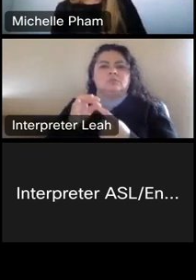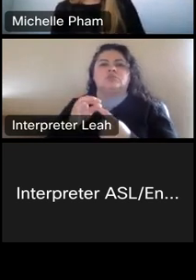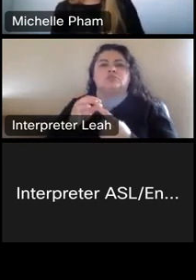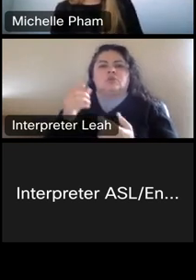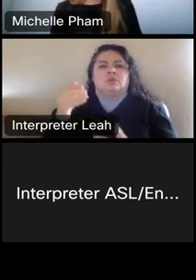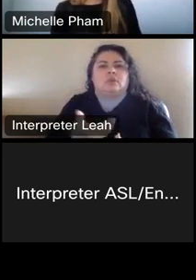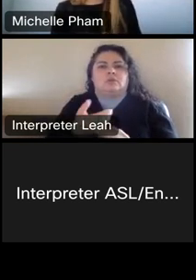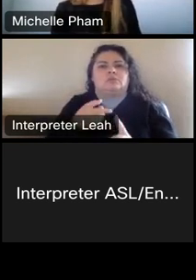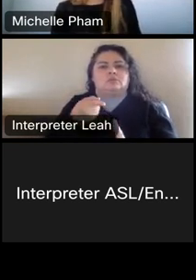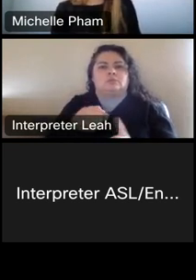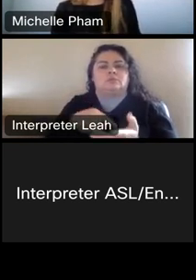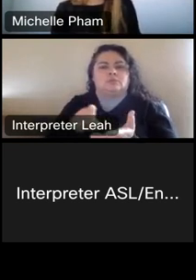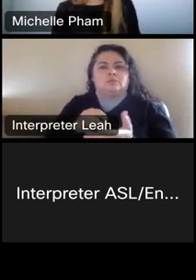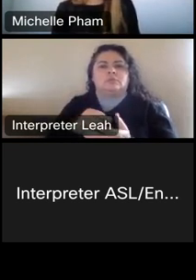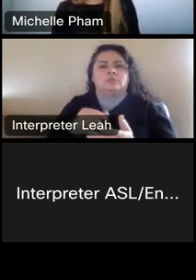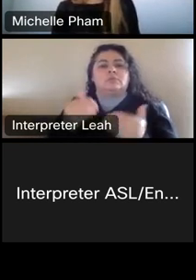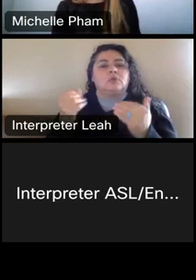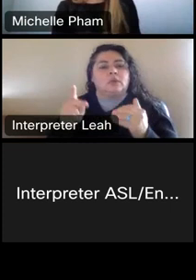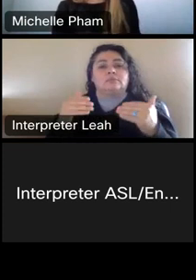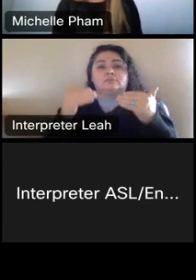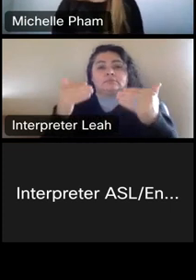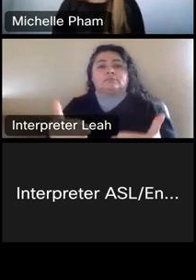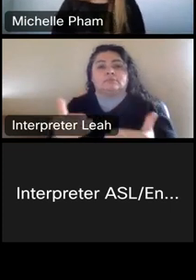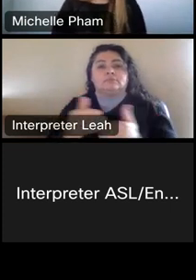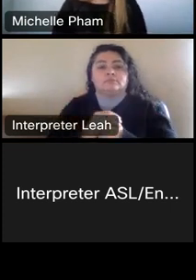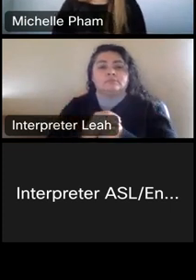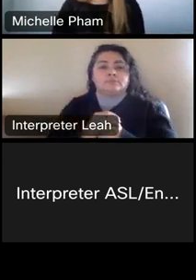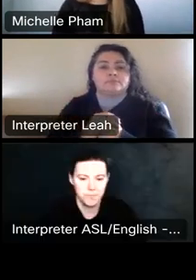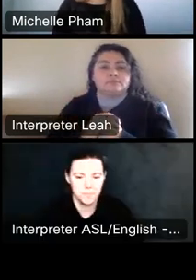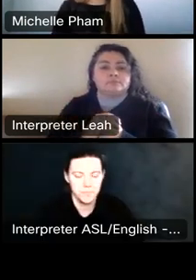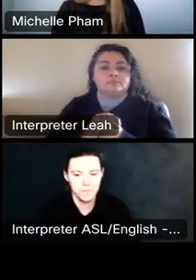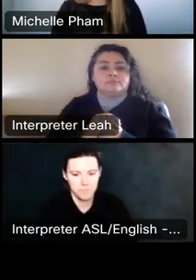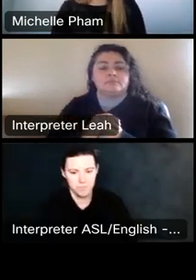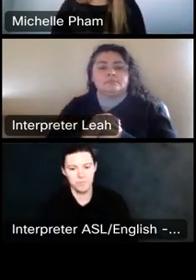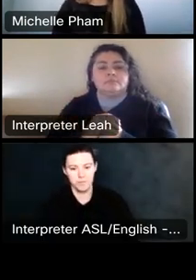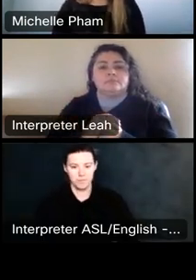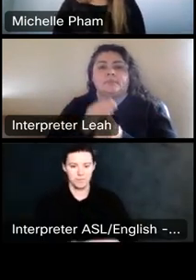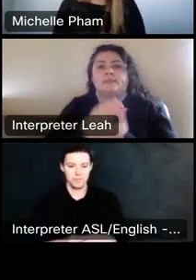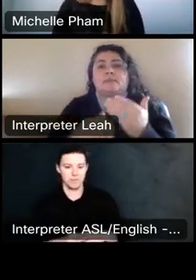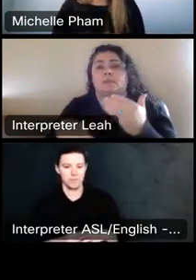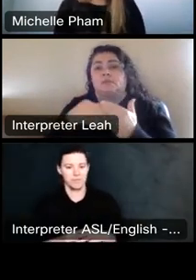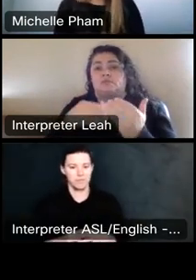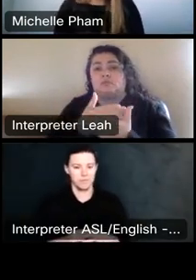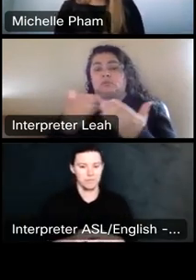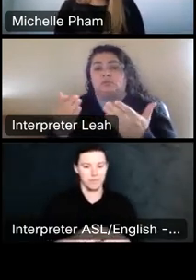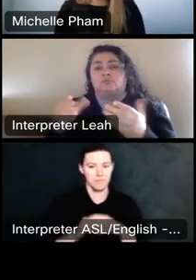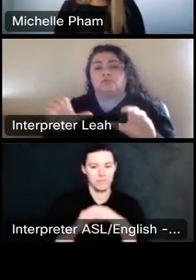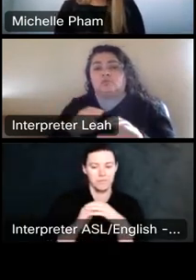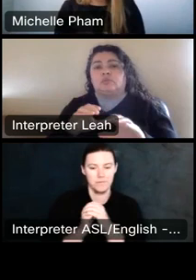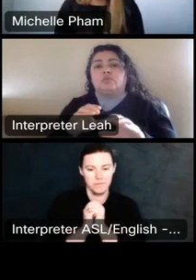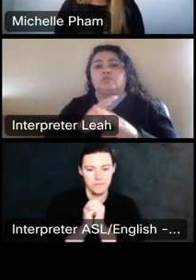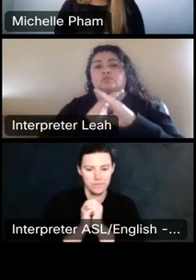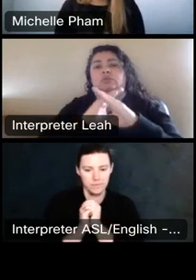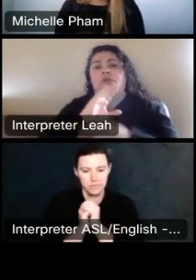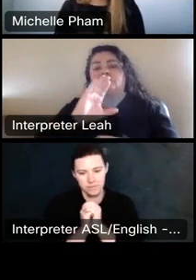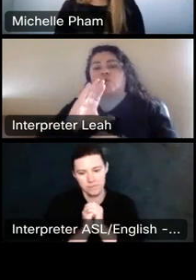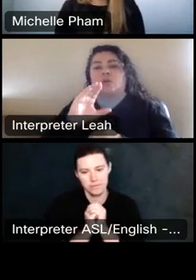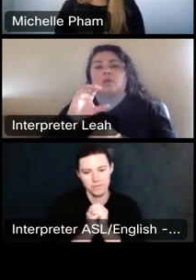Okay, moving forward, there's some additional things that you could do to protect your copyright ownership.